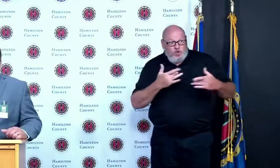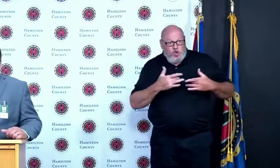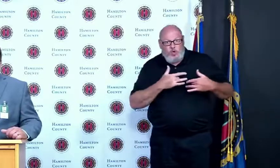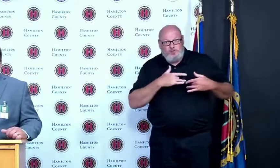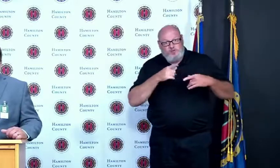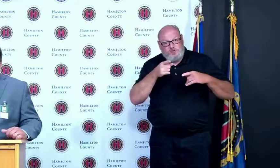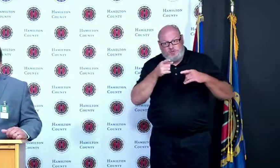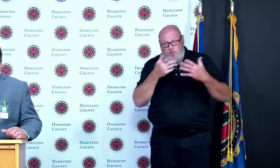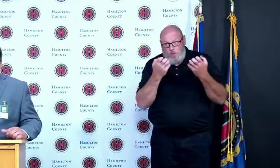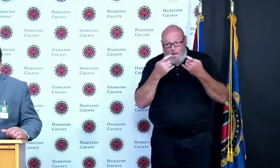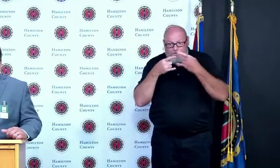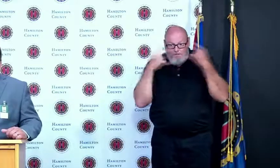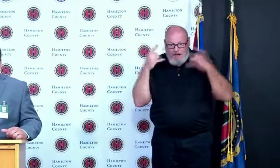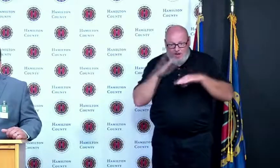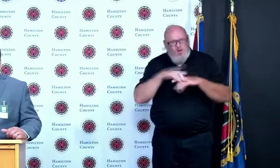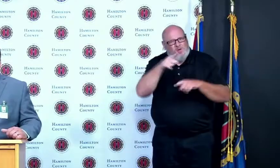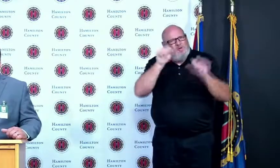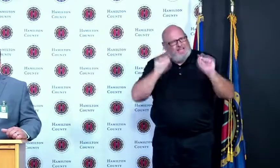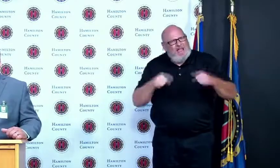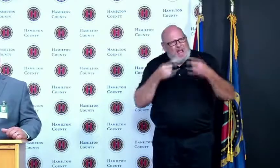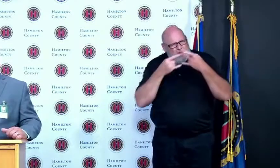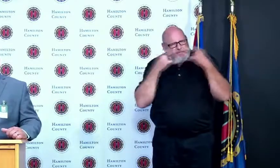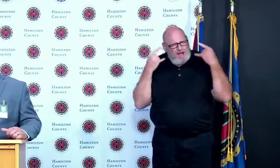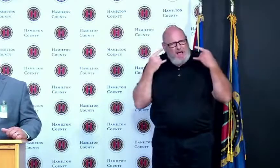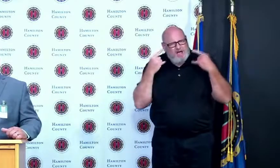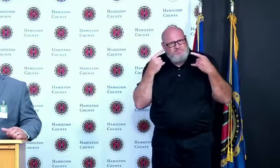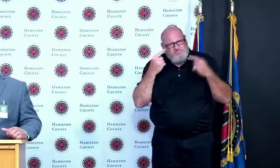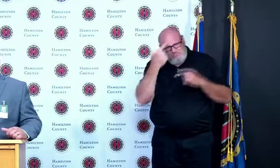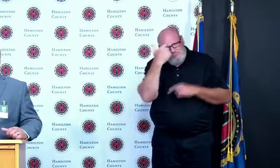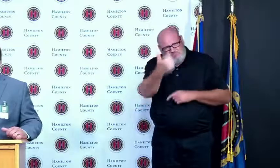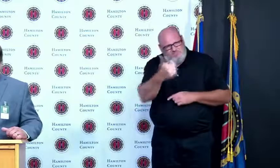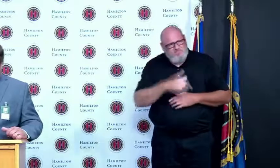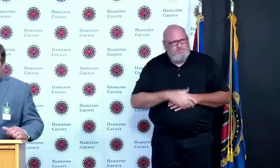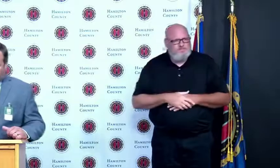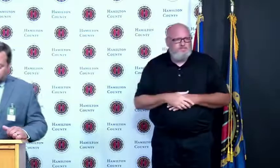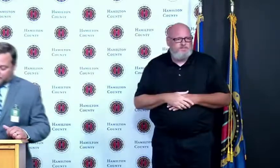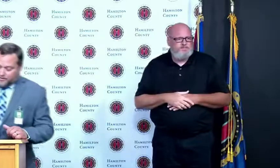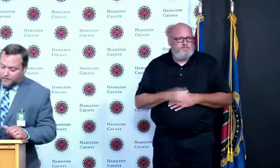work together as a community and we will continue to be successful at ending this pandemic thank you